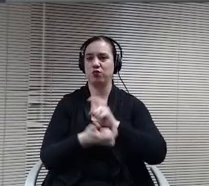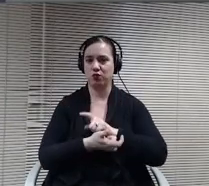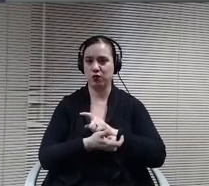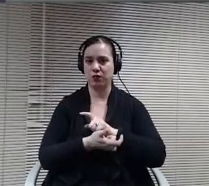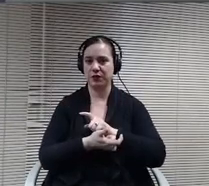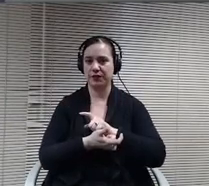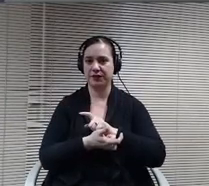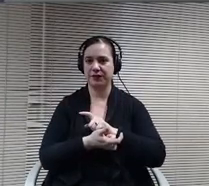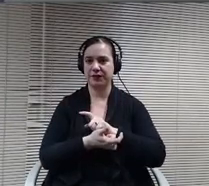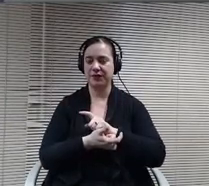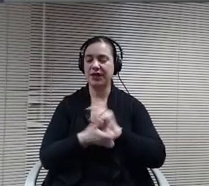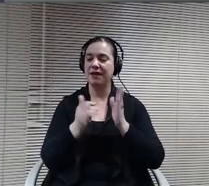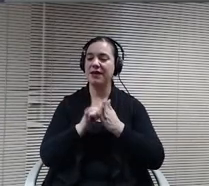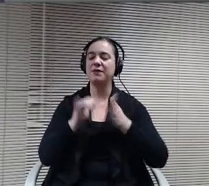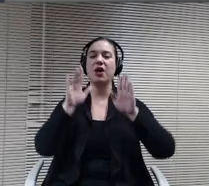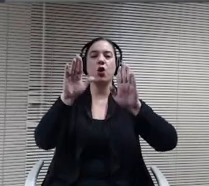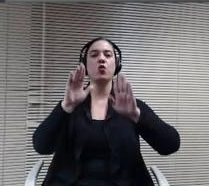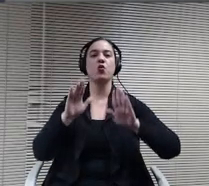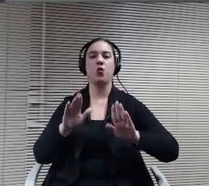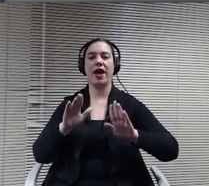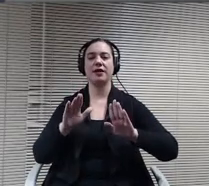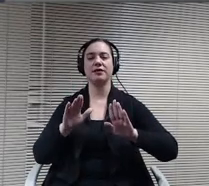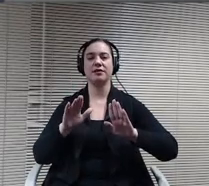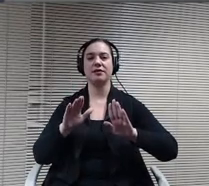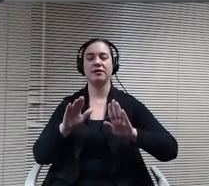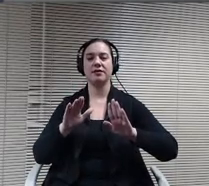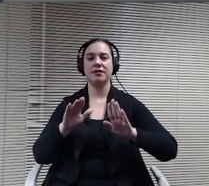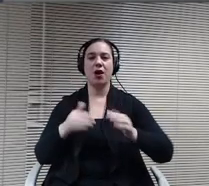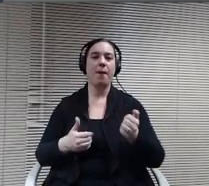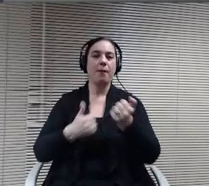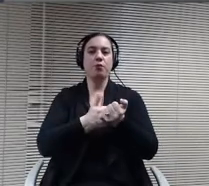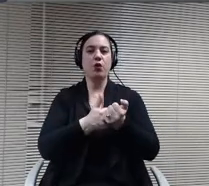a great boon to them and and great for our students. Overall,